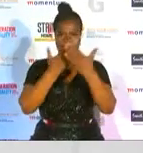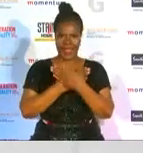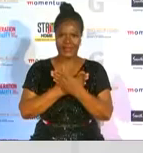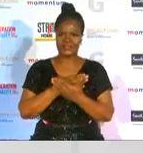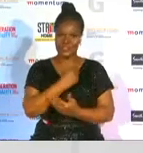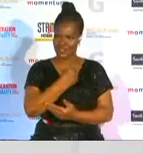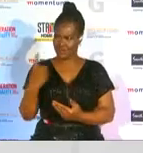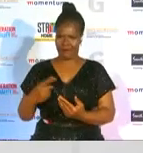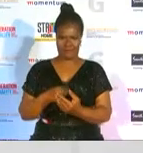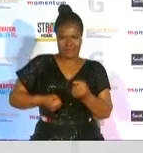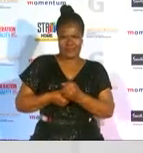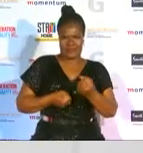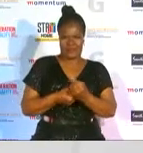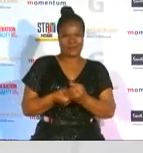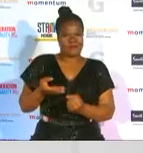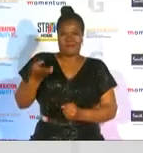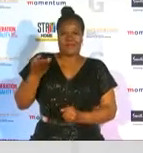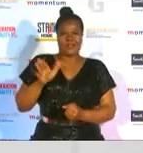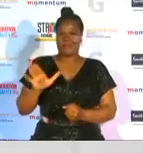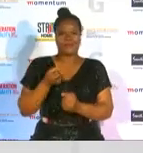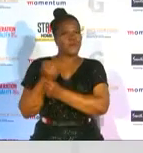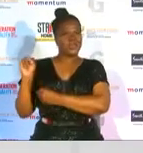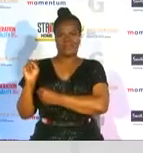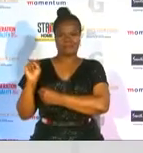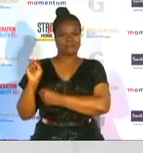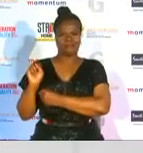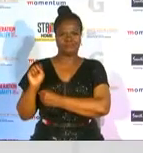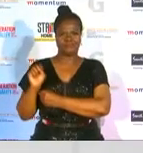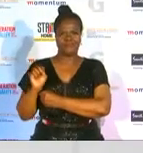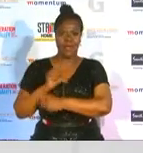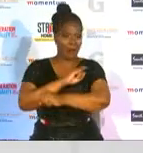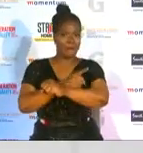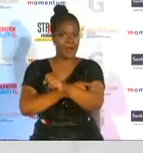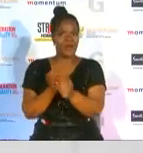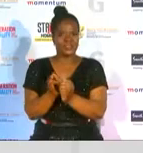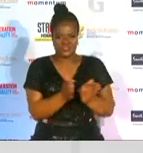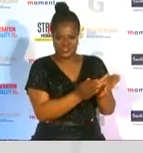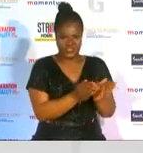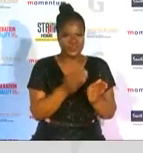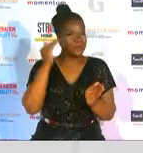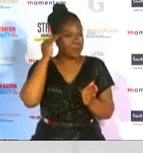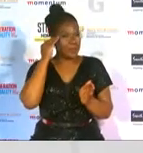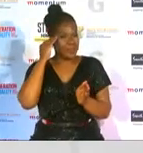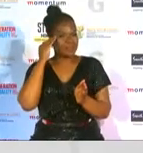to rise and not quit we have the power to shift the momentum in our favor